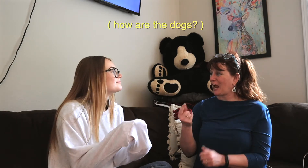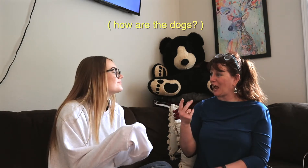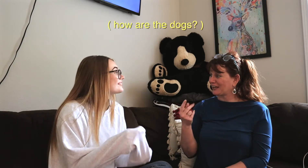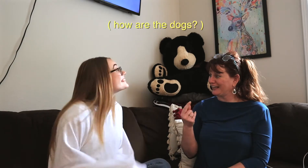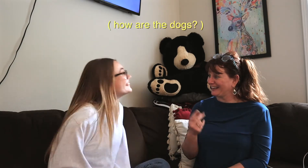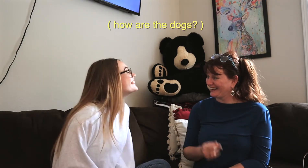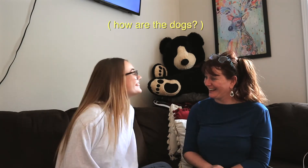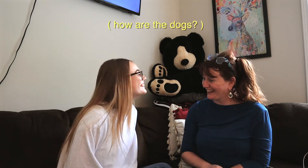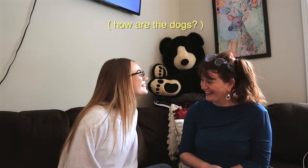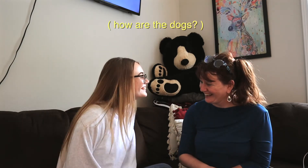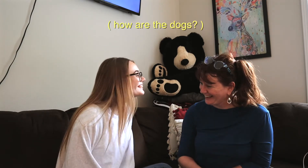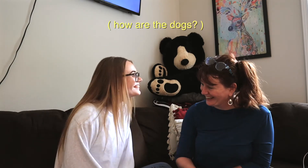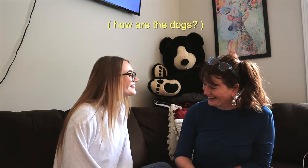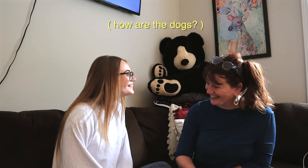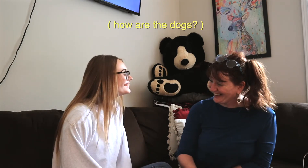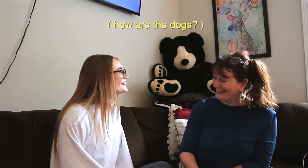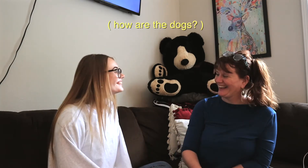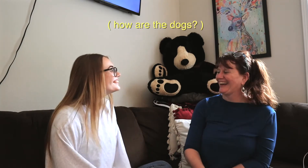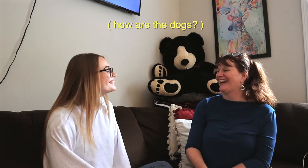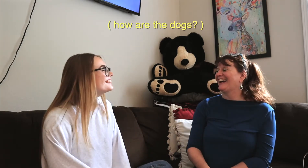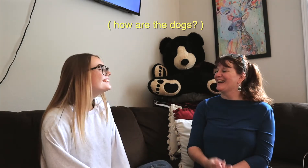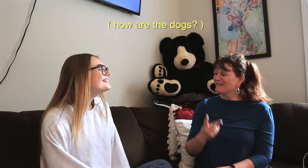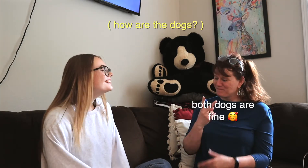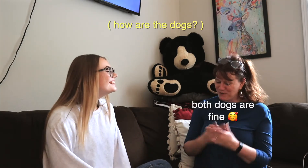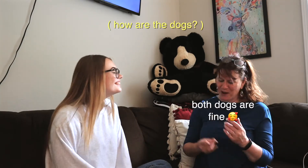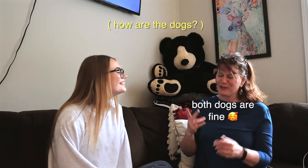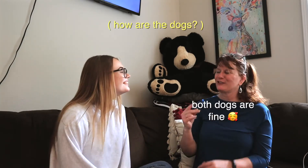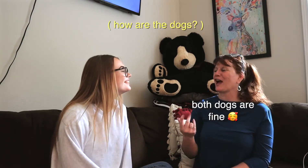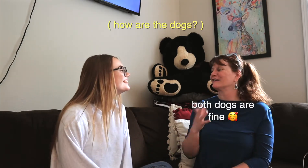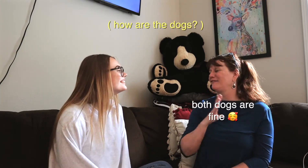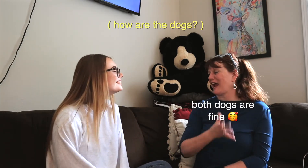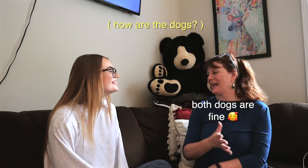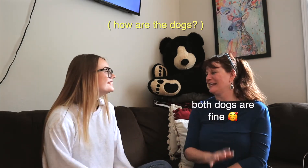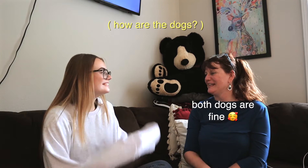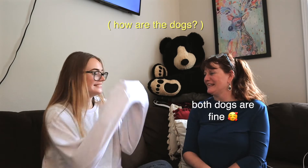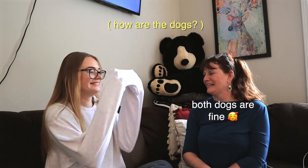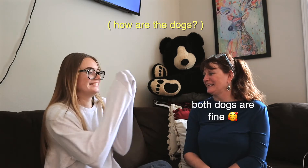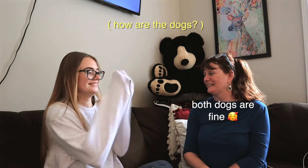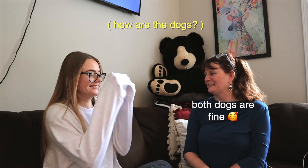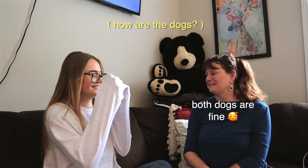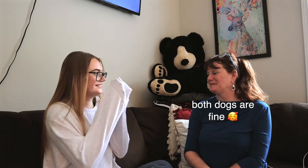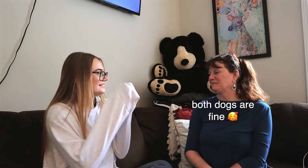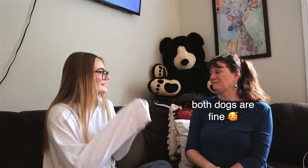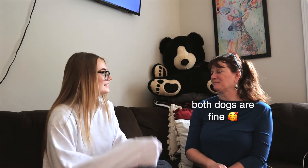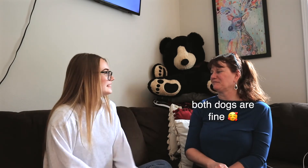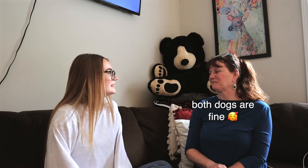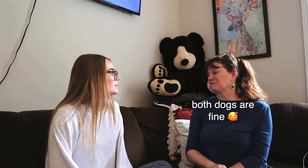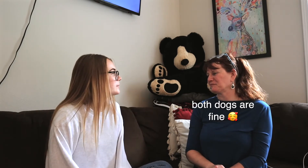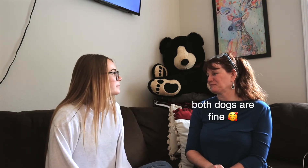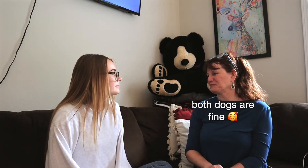*both laughing* *more cheering*